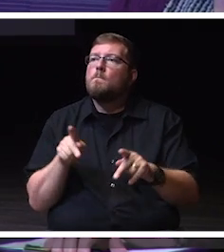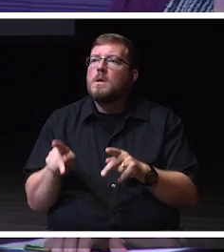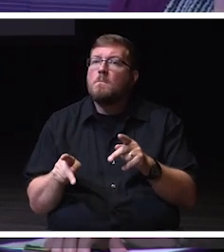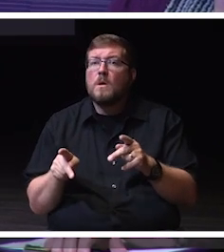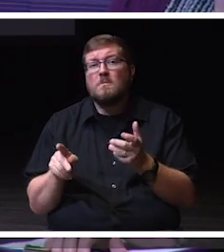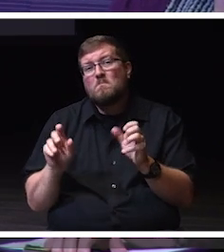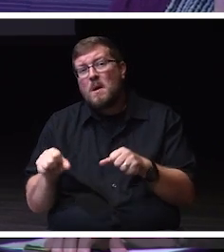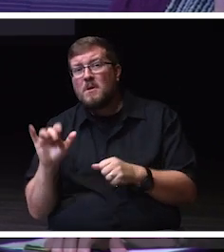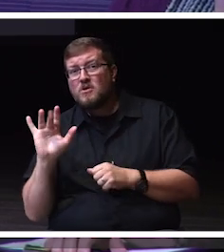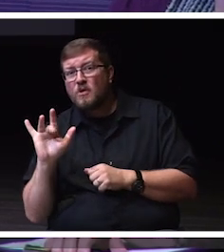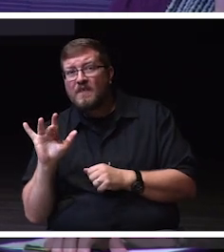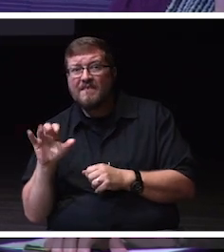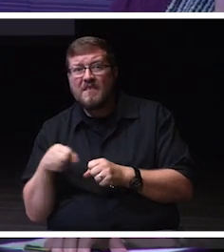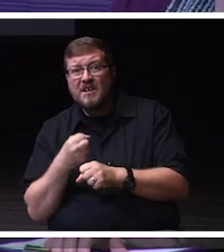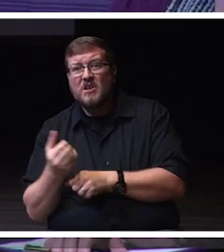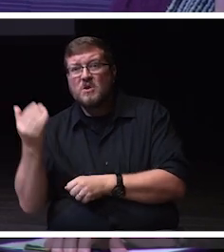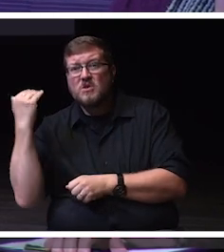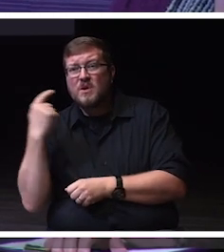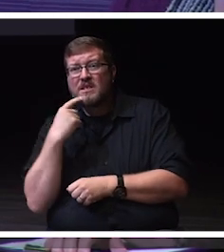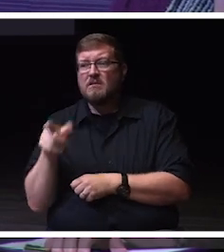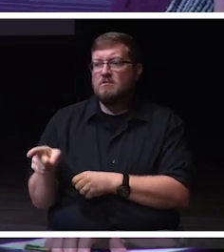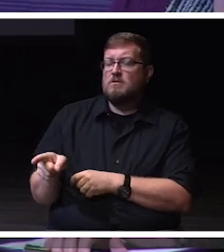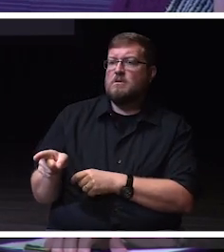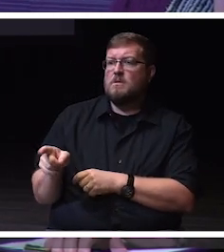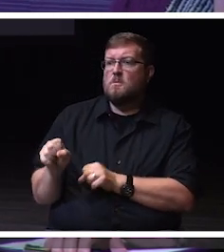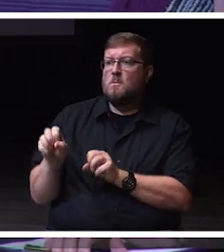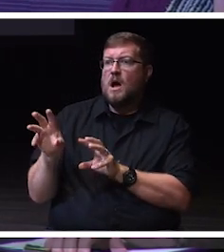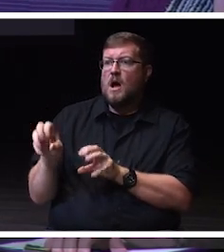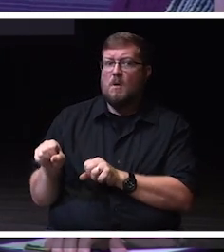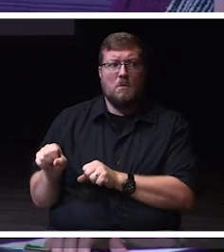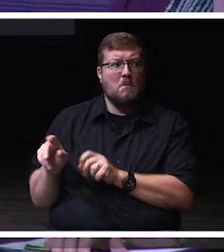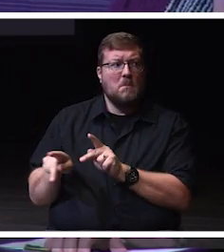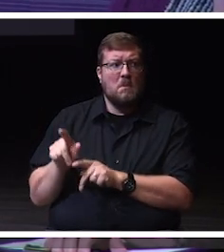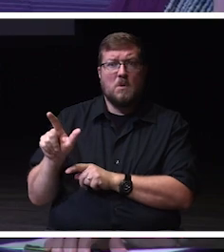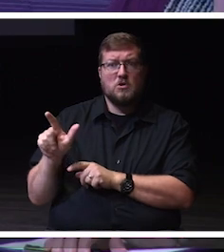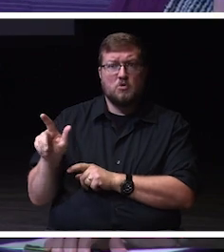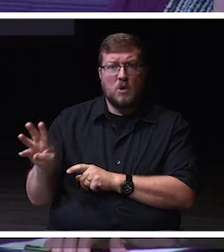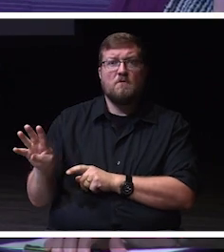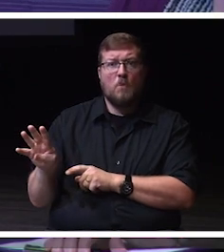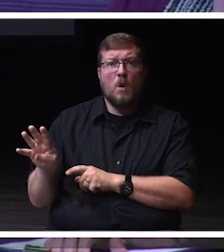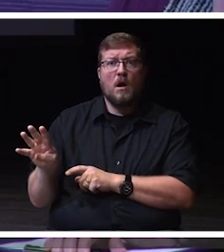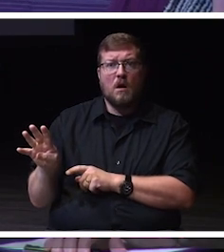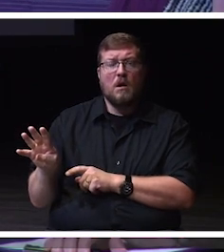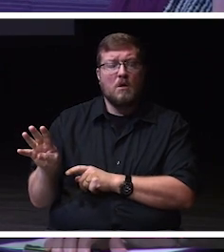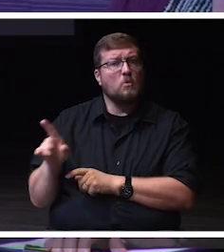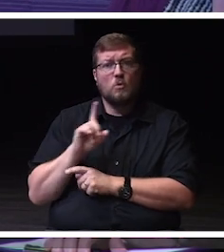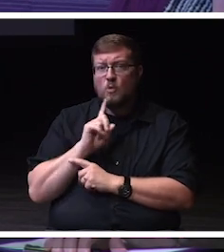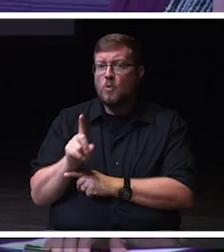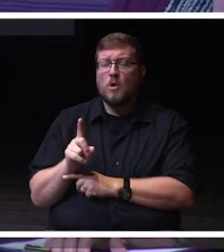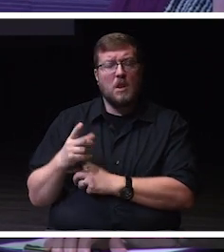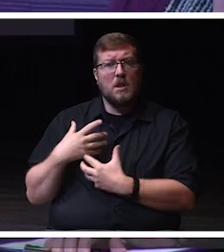look at us and say, wow, there were people in 2024 who are courageous, who are bold and took those decisions.